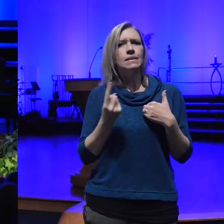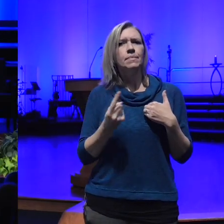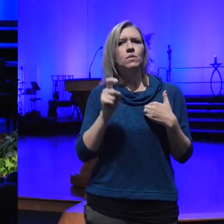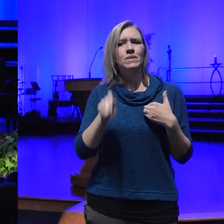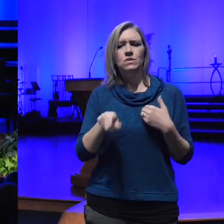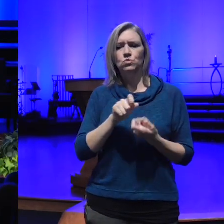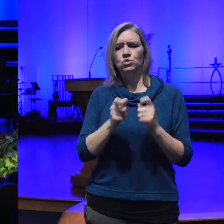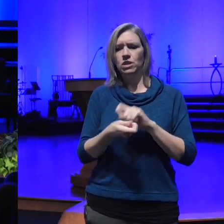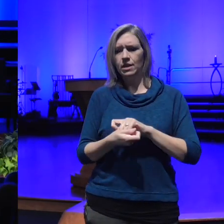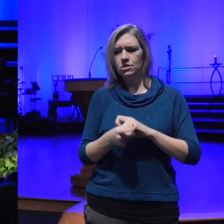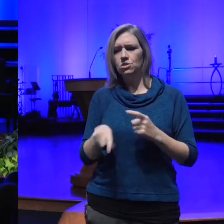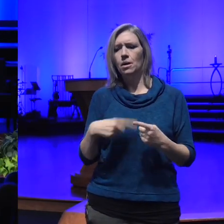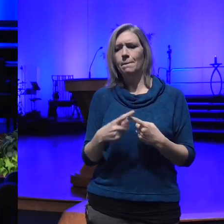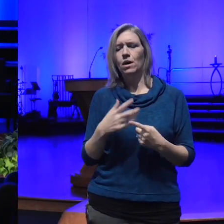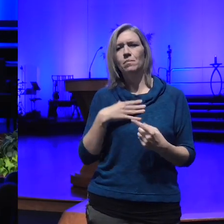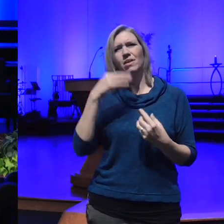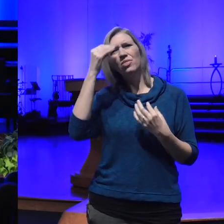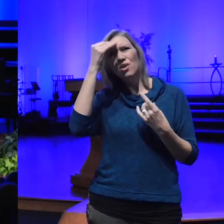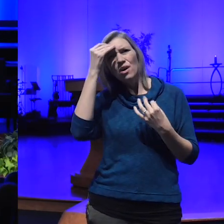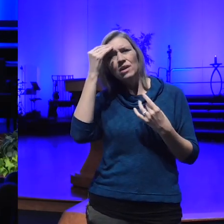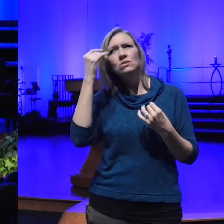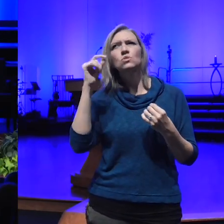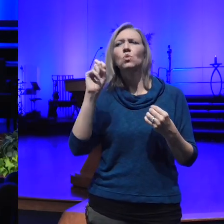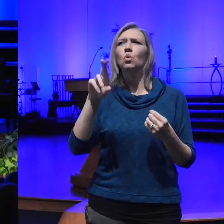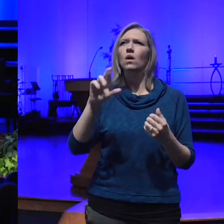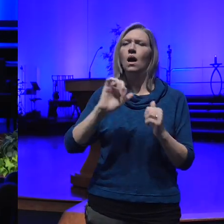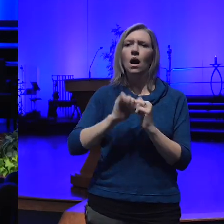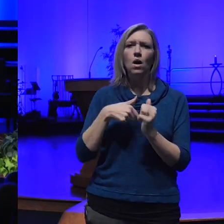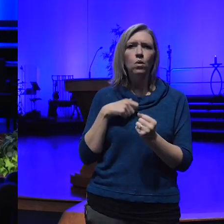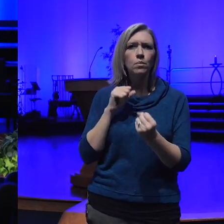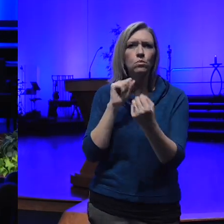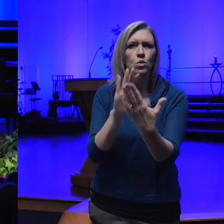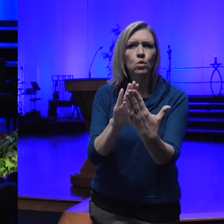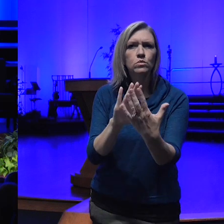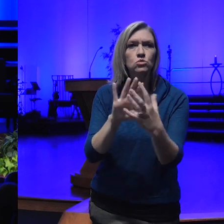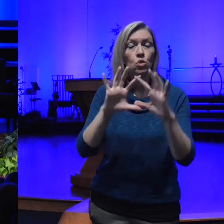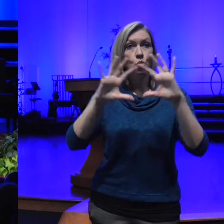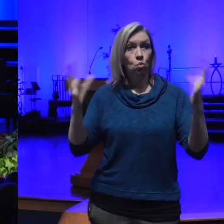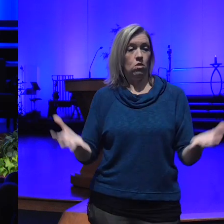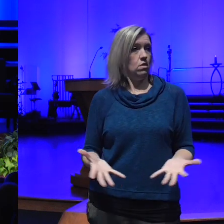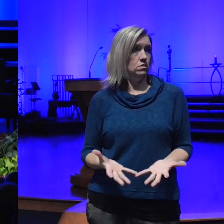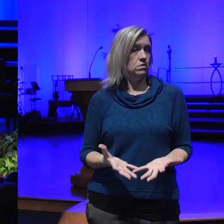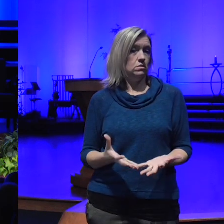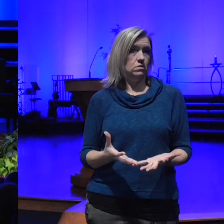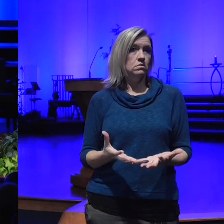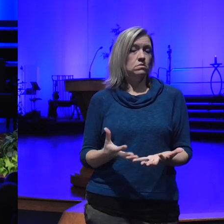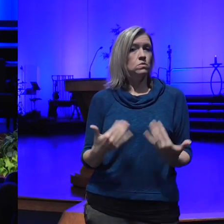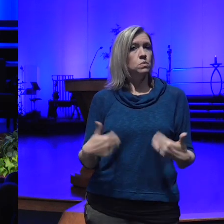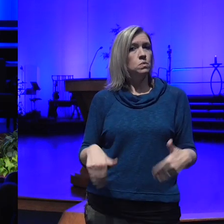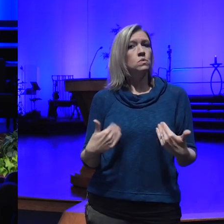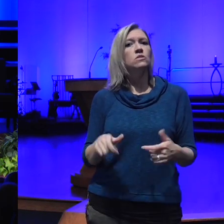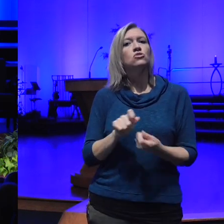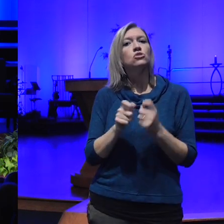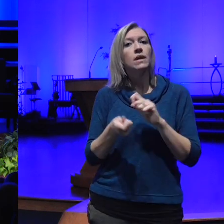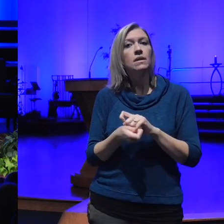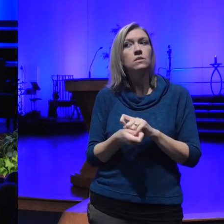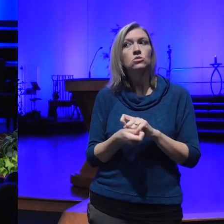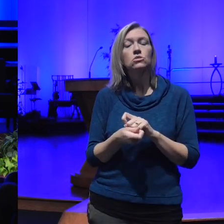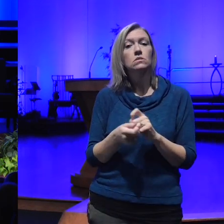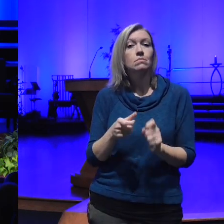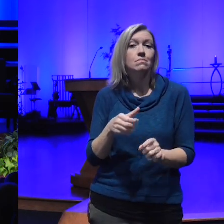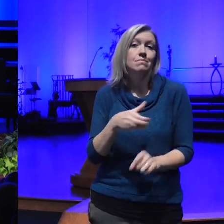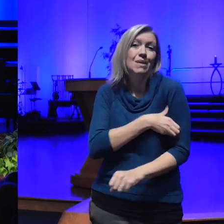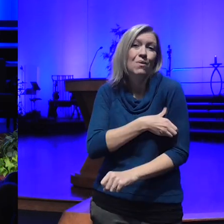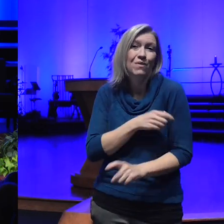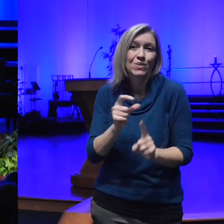the way we approach The World At Large and change is a powerful word it was beautifully expressed in